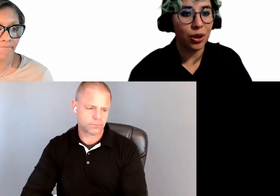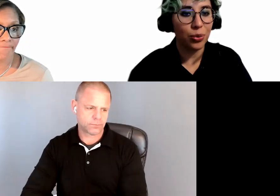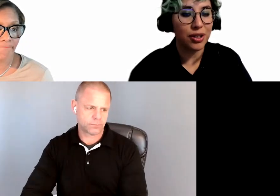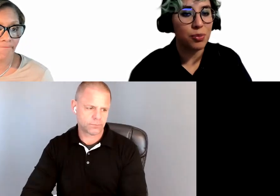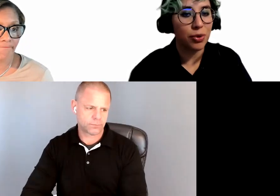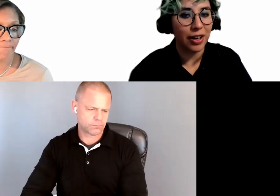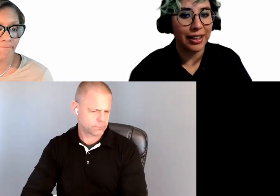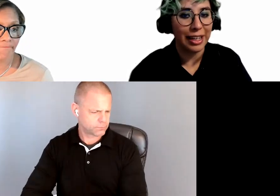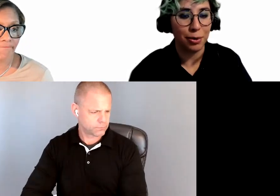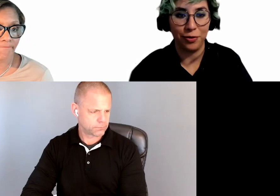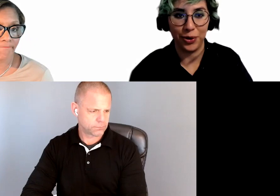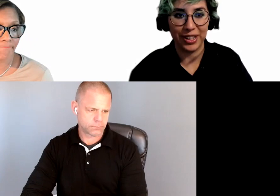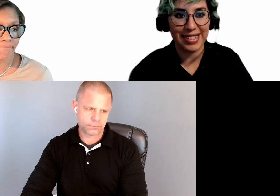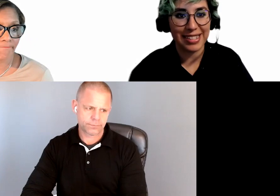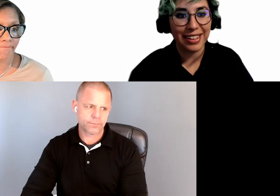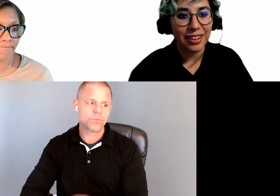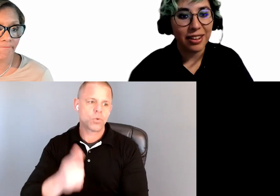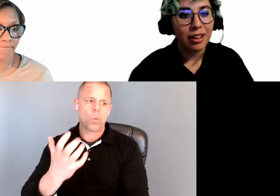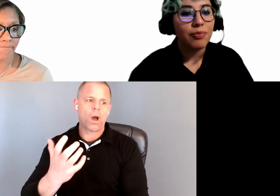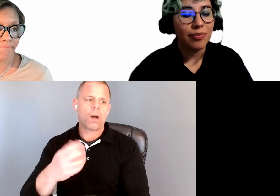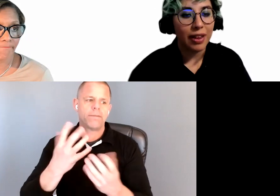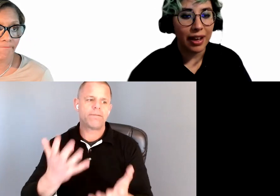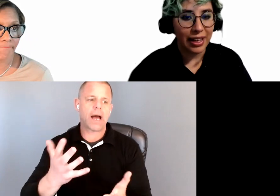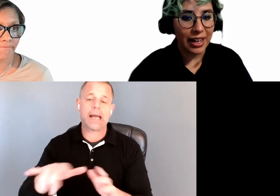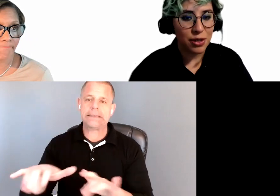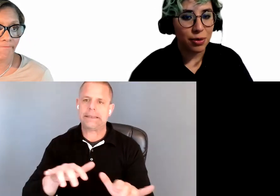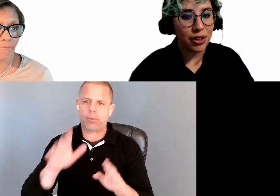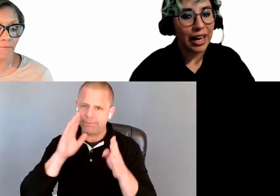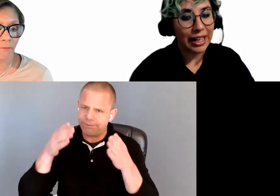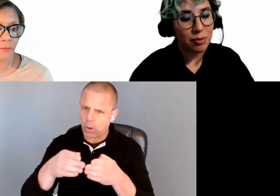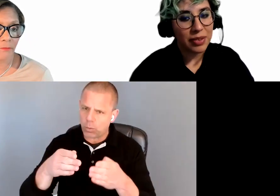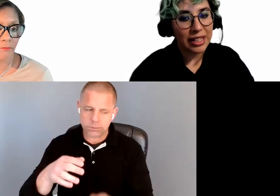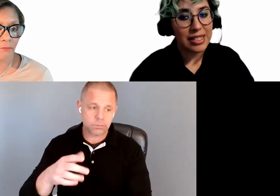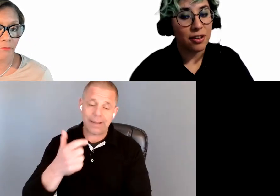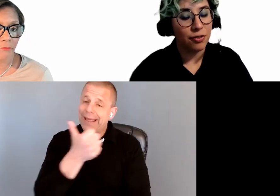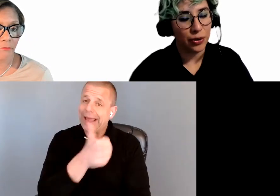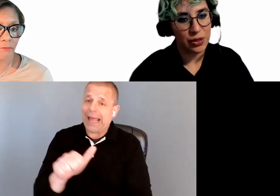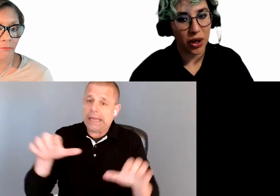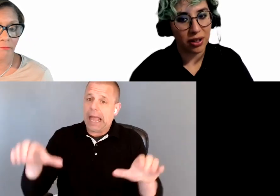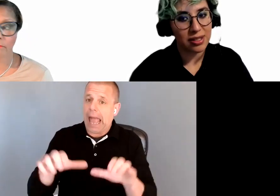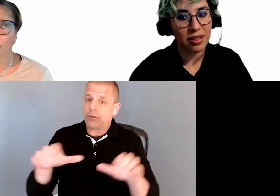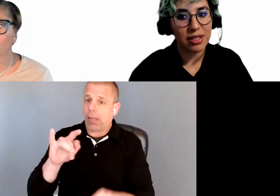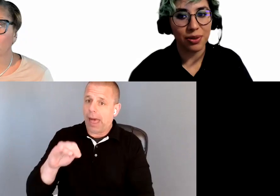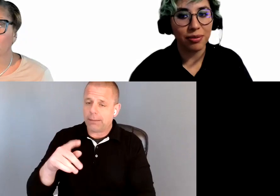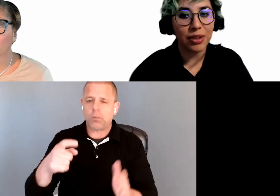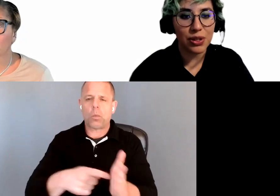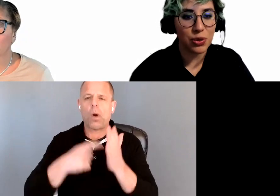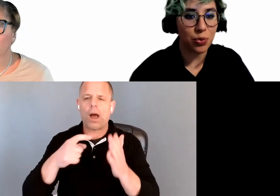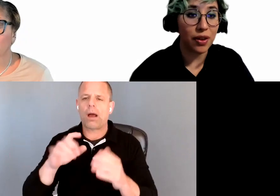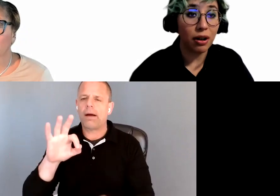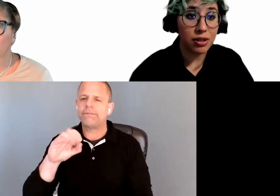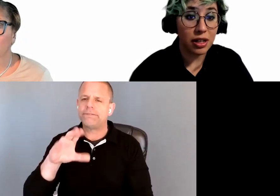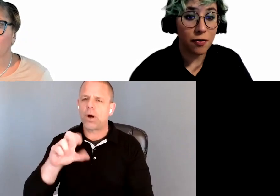You want to provide keyboard focus. Any actionable item needs a focus box. So users with alternate